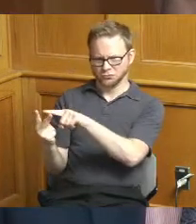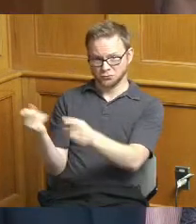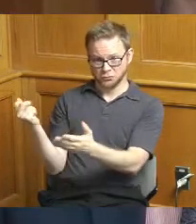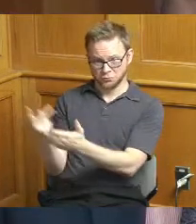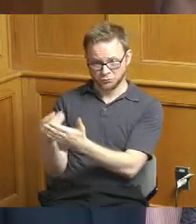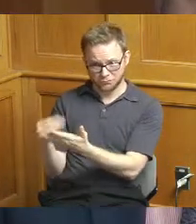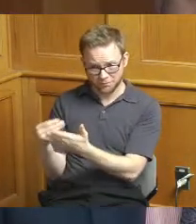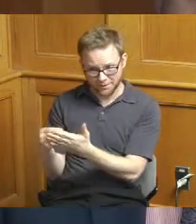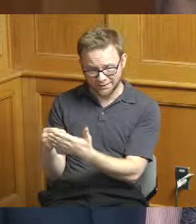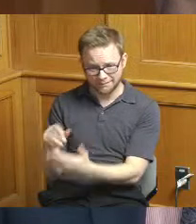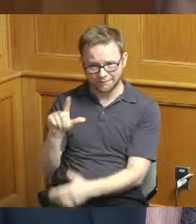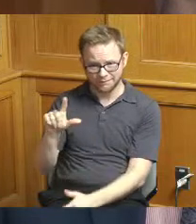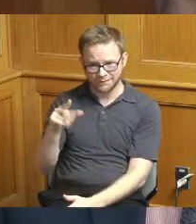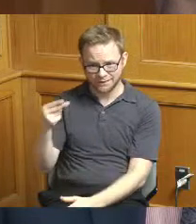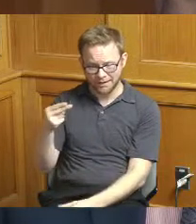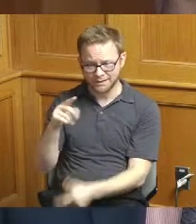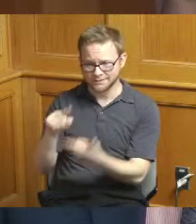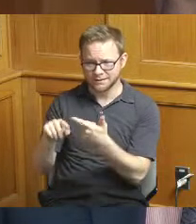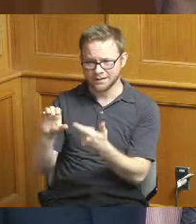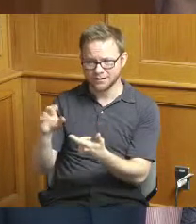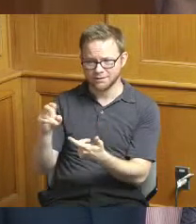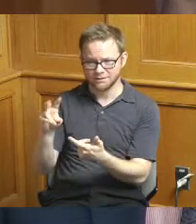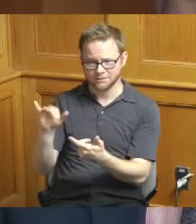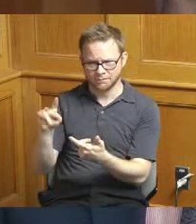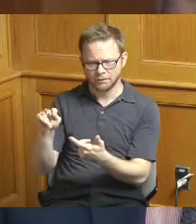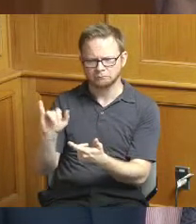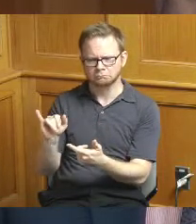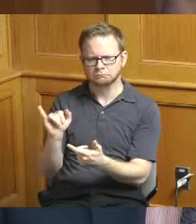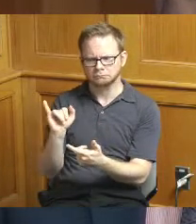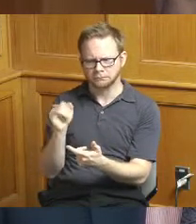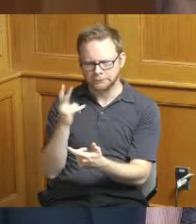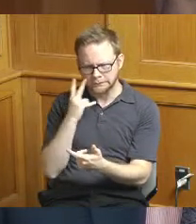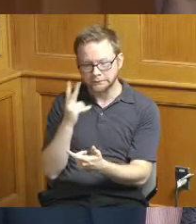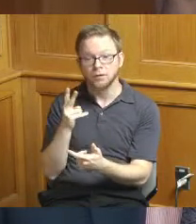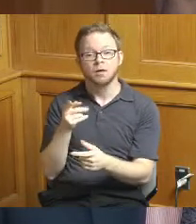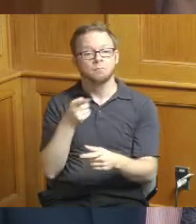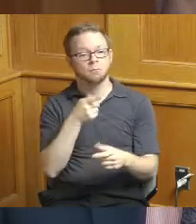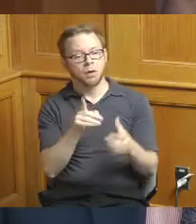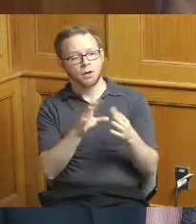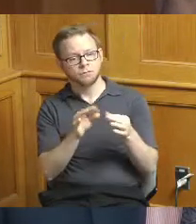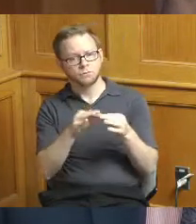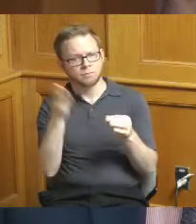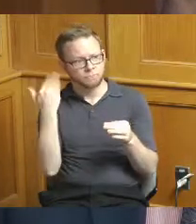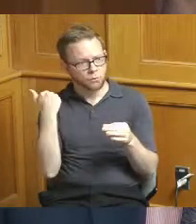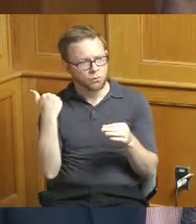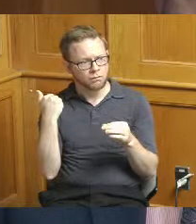Lincoln Heights and the Cheviot project but as you have stated it's clear that others have great deal